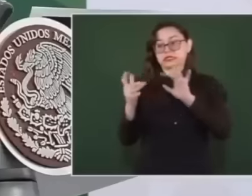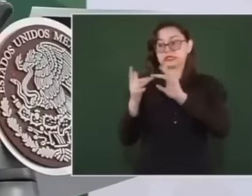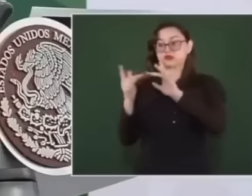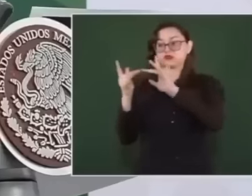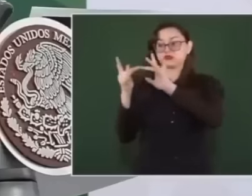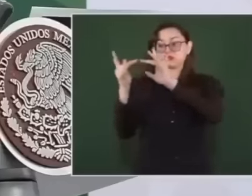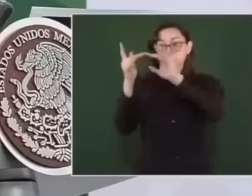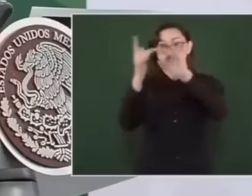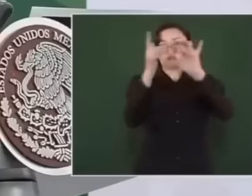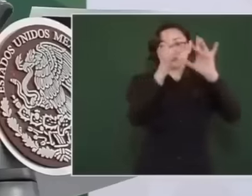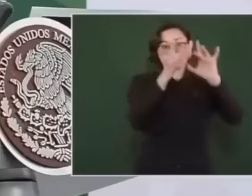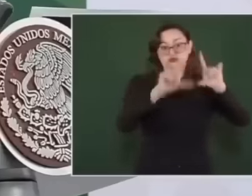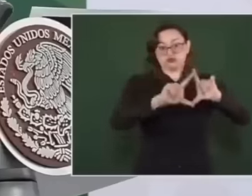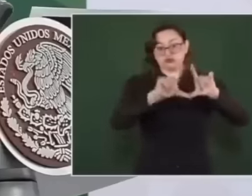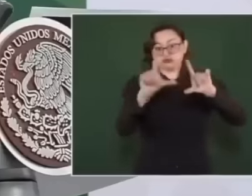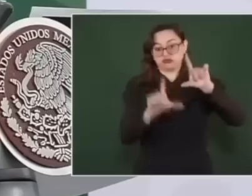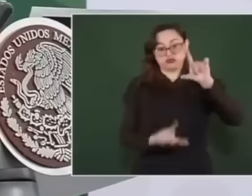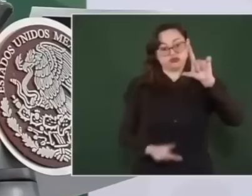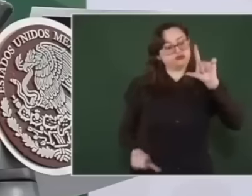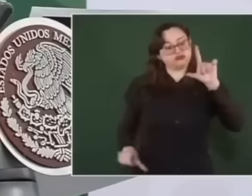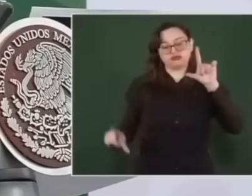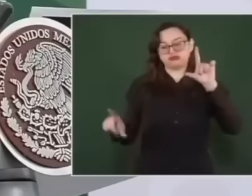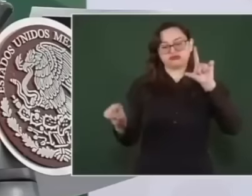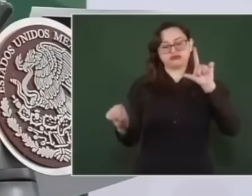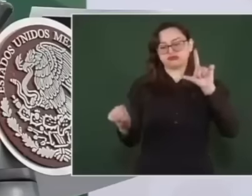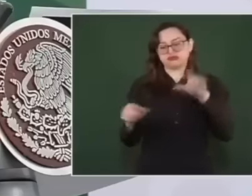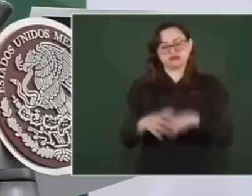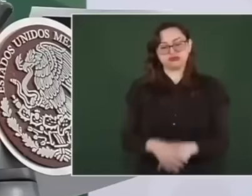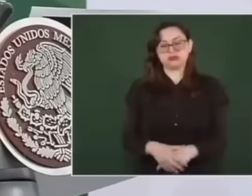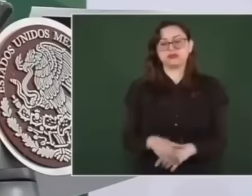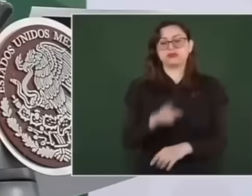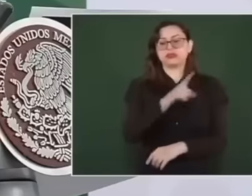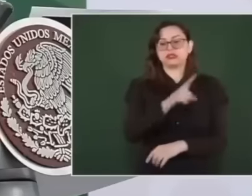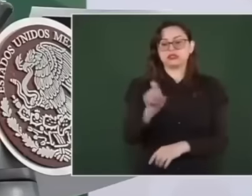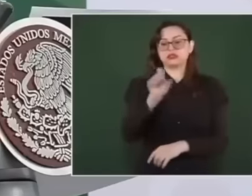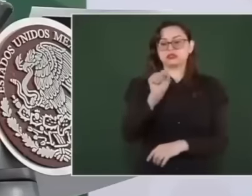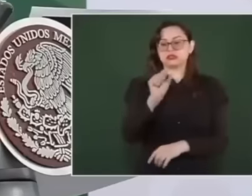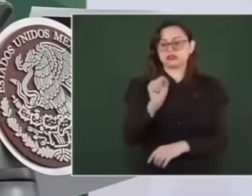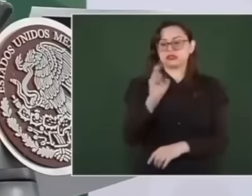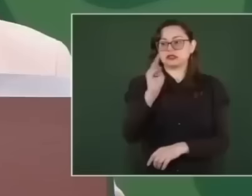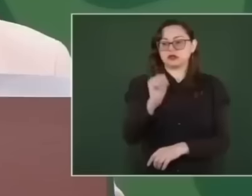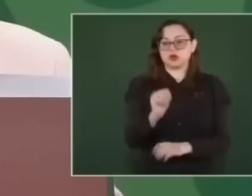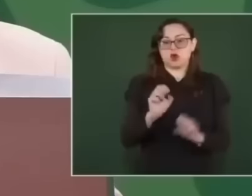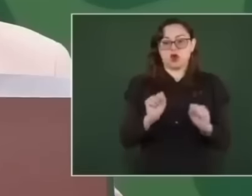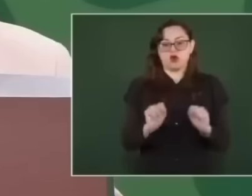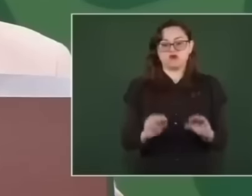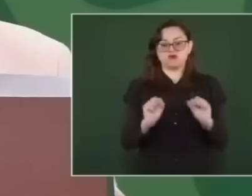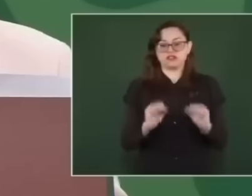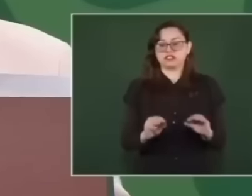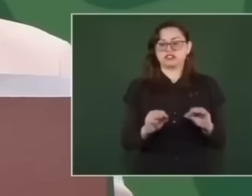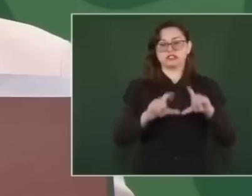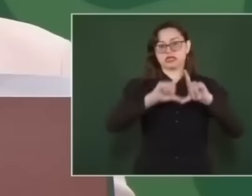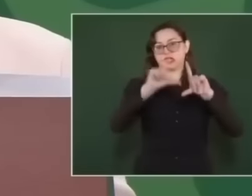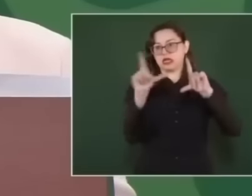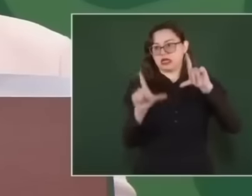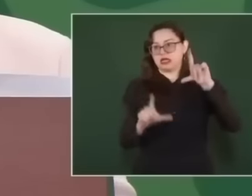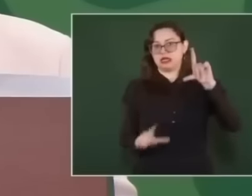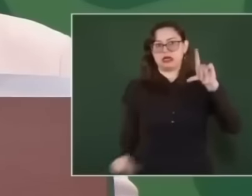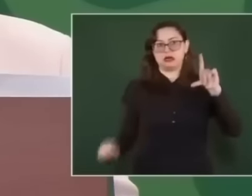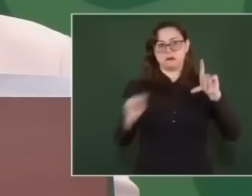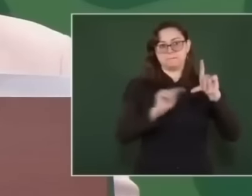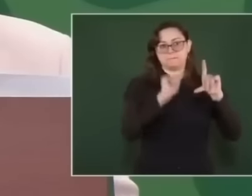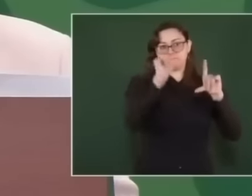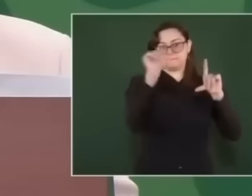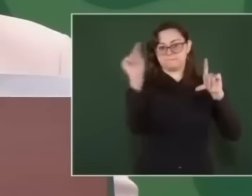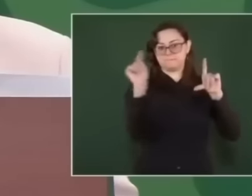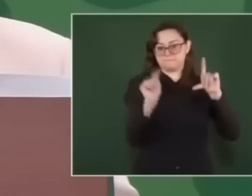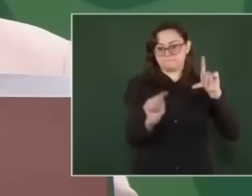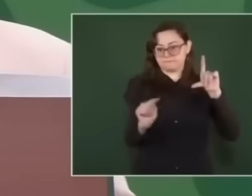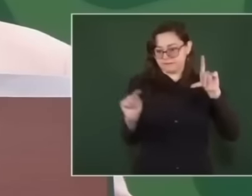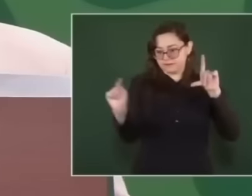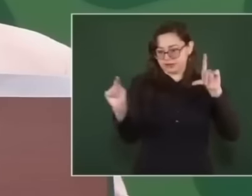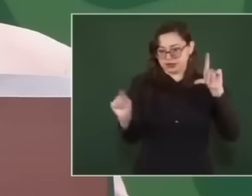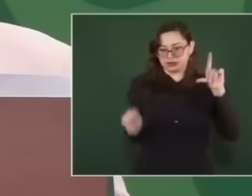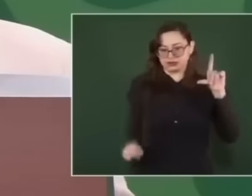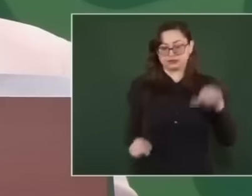the country and 169 headquarters and stations of the Federal Police in the room of operations that you will see